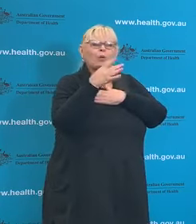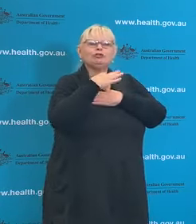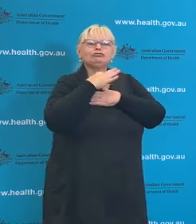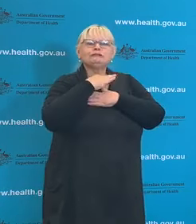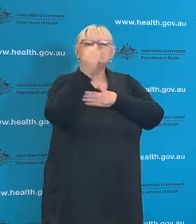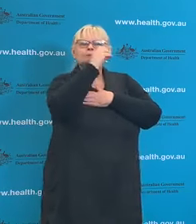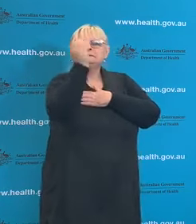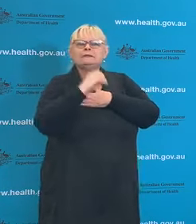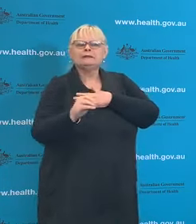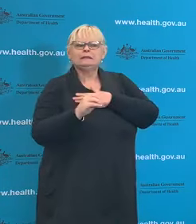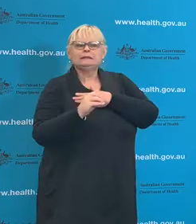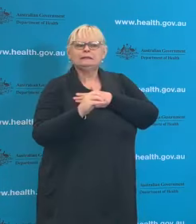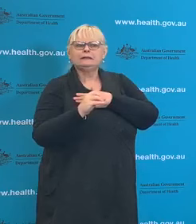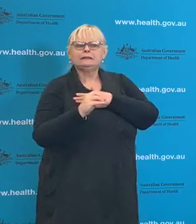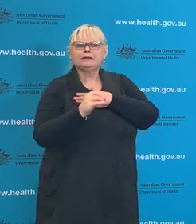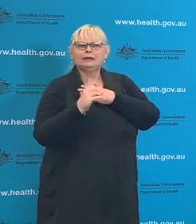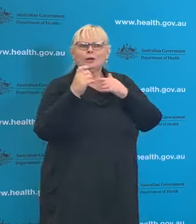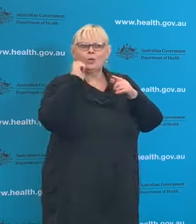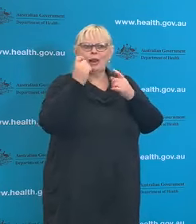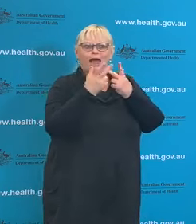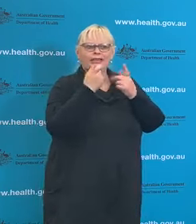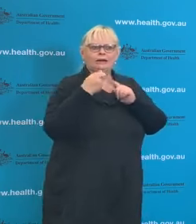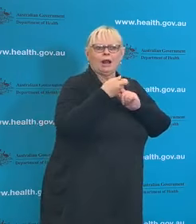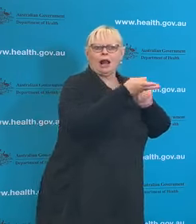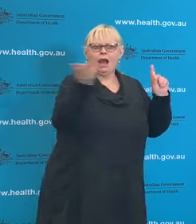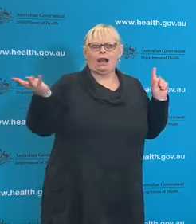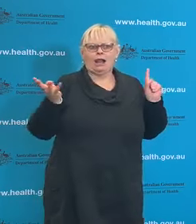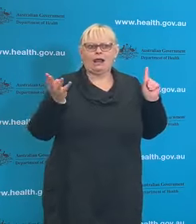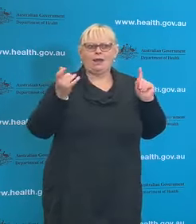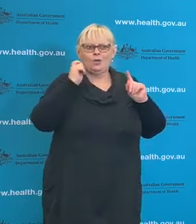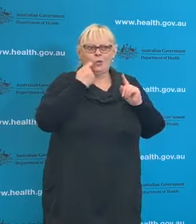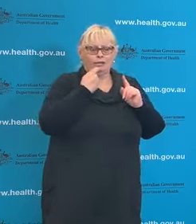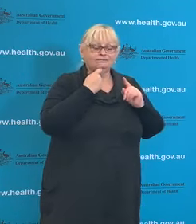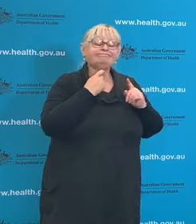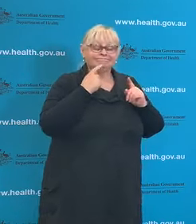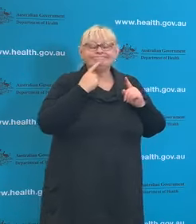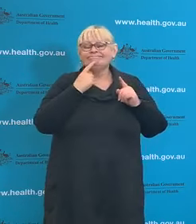Okay, so, yes we've seen New South Wales announce more people can now go